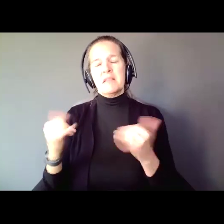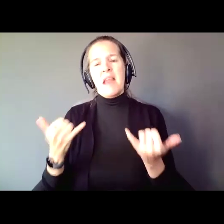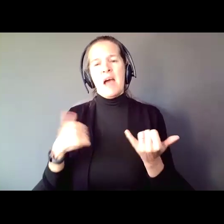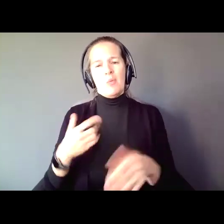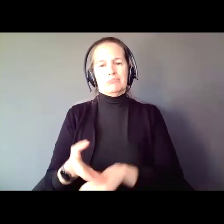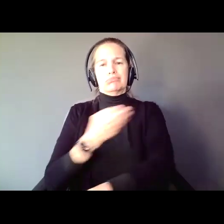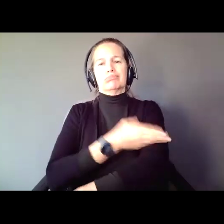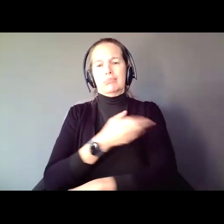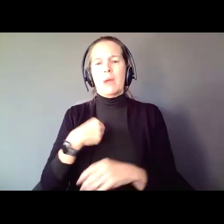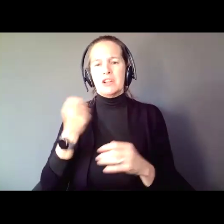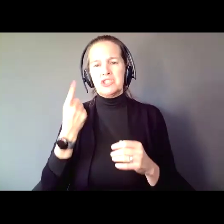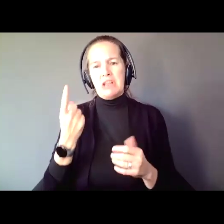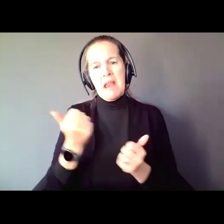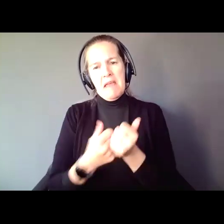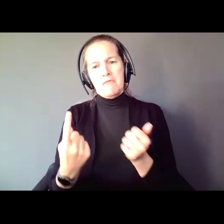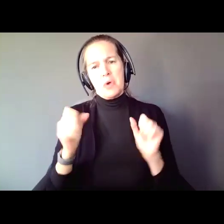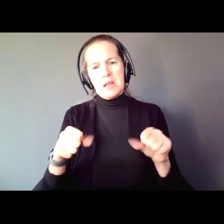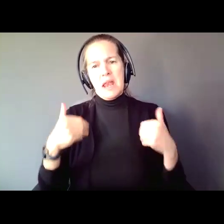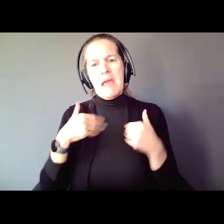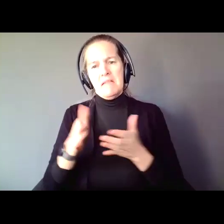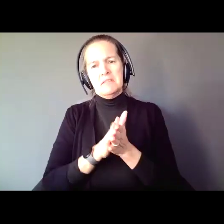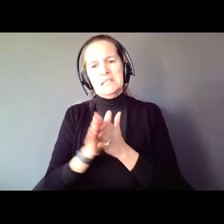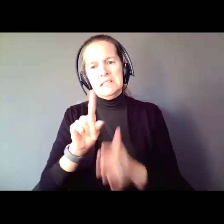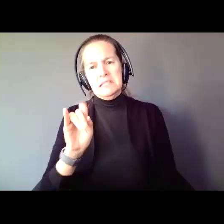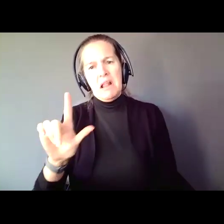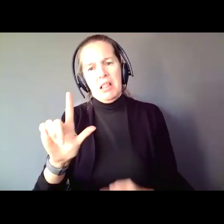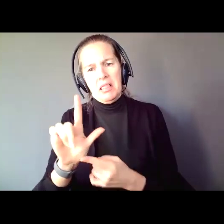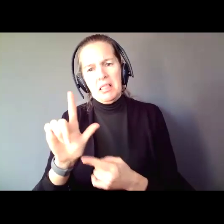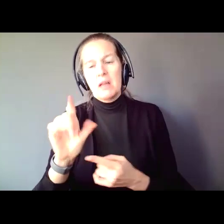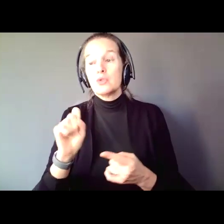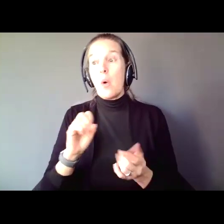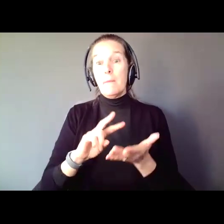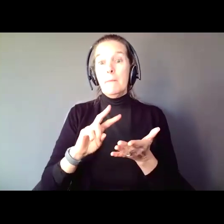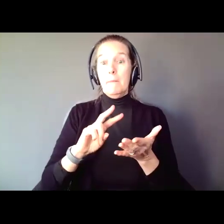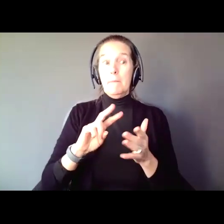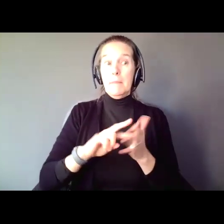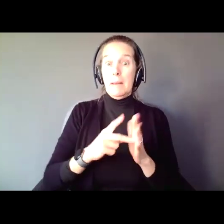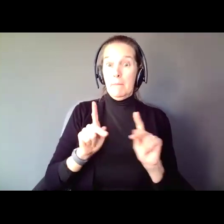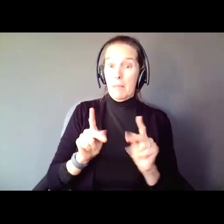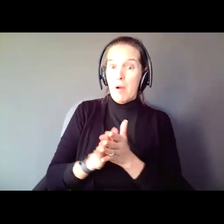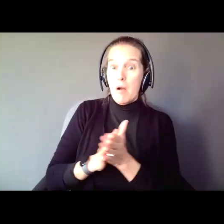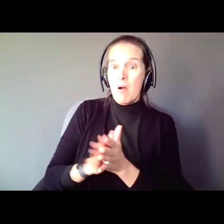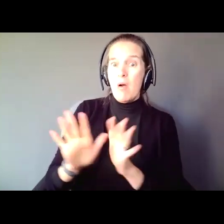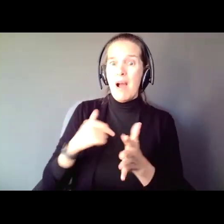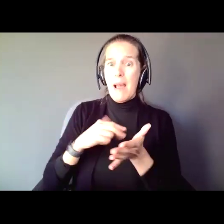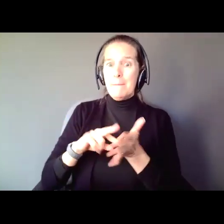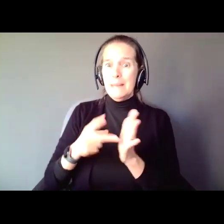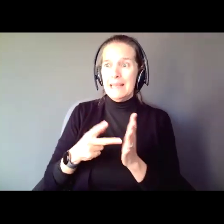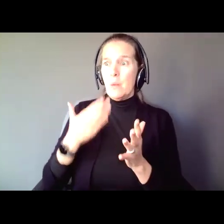have zeal. So, consider that sentence meaning that people who mean well can do bad things when they don't understand the